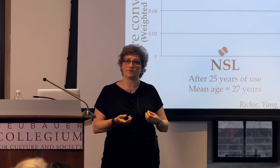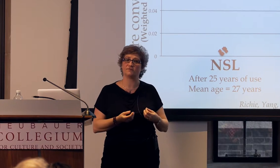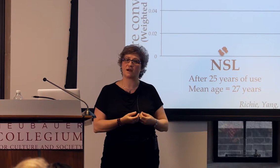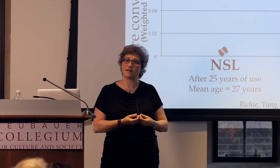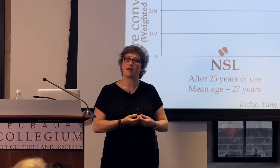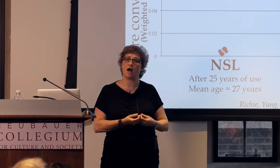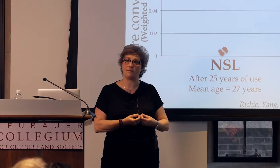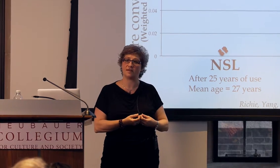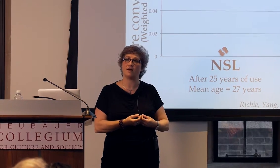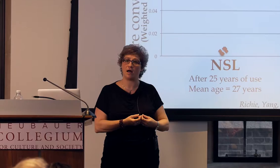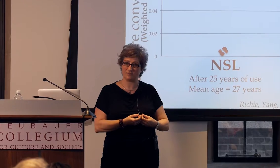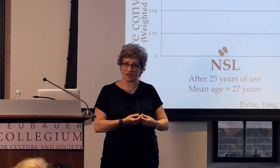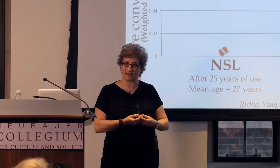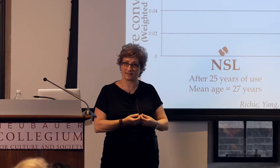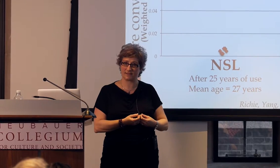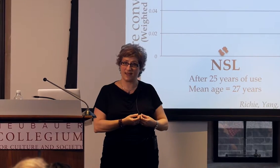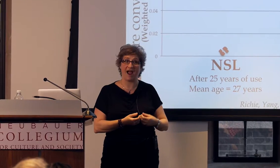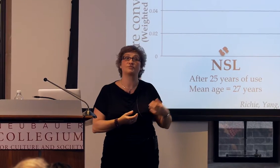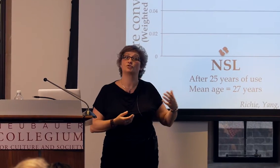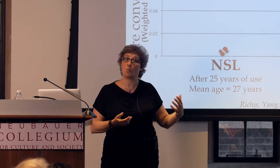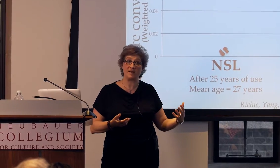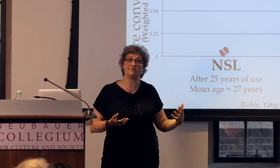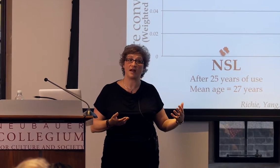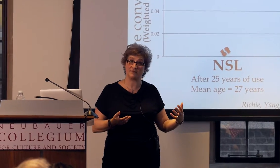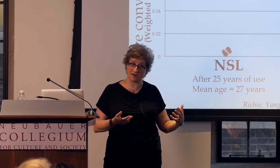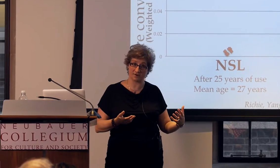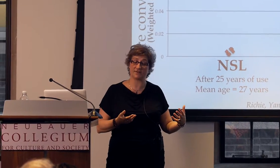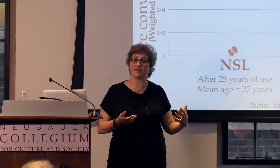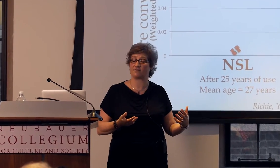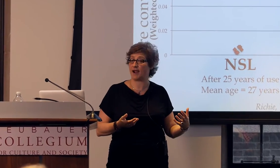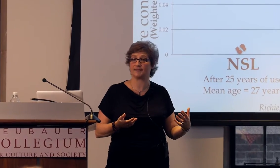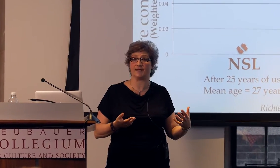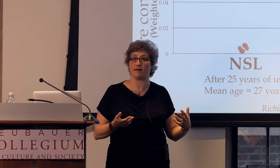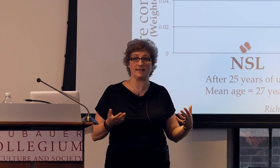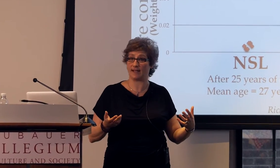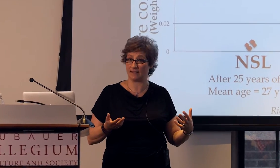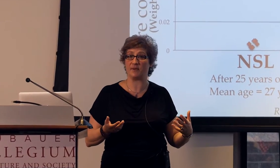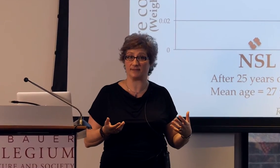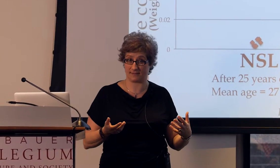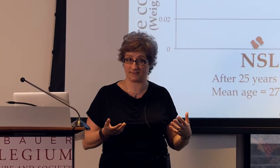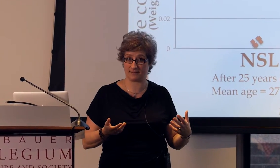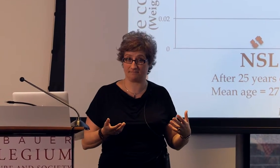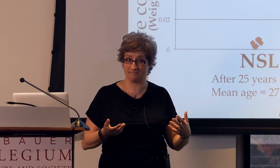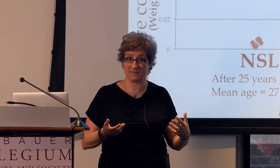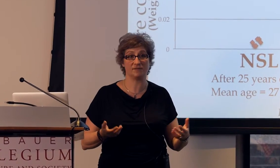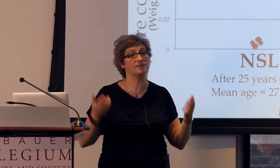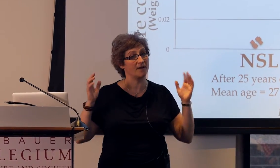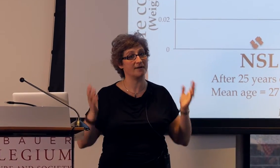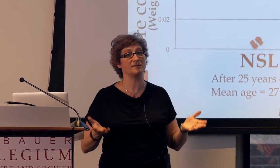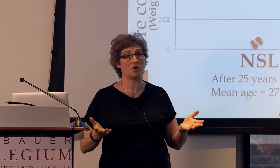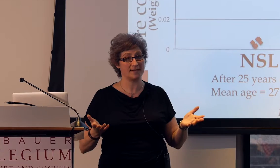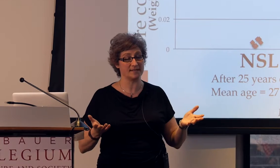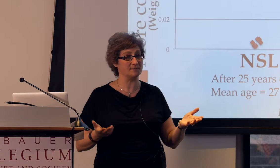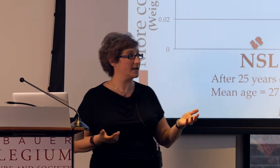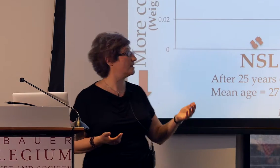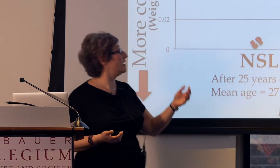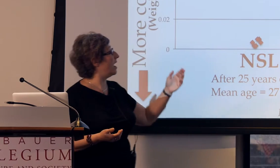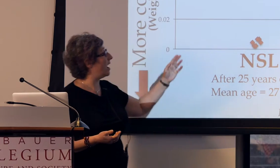for those very common objects after 25 years of interacting on a daily basis, this was very surprising to me.